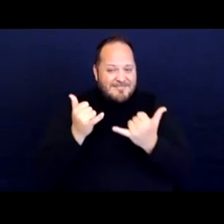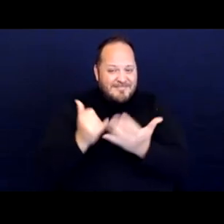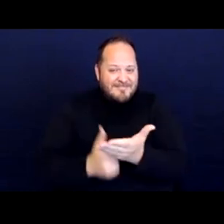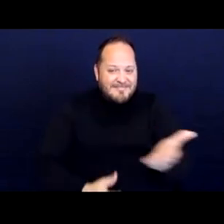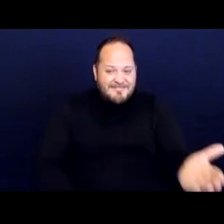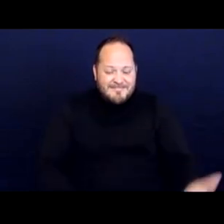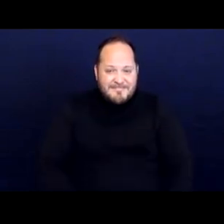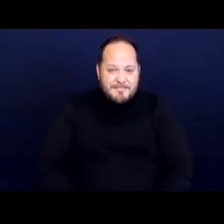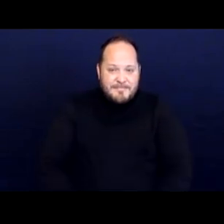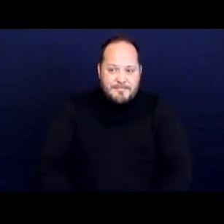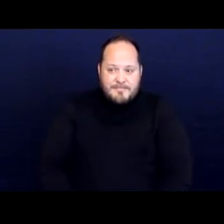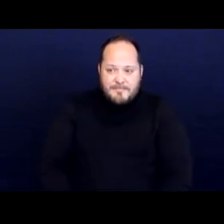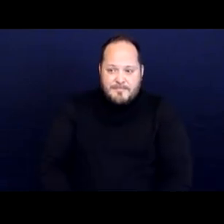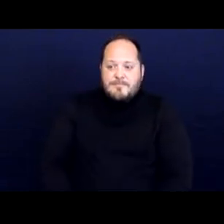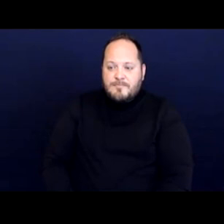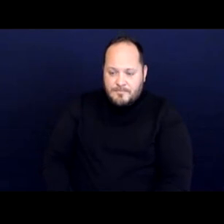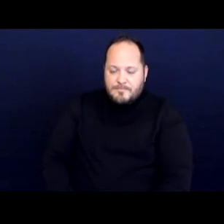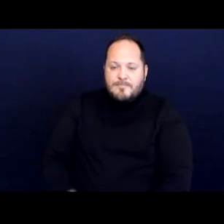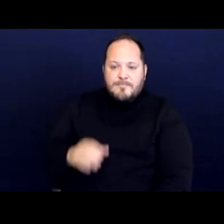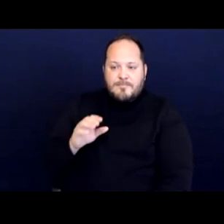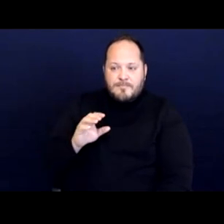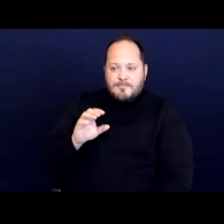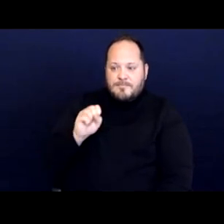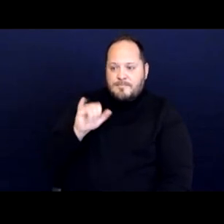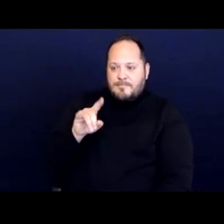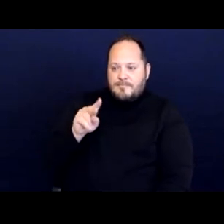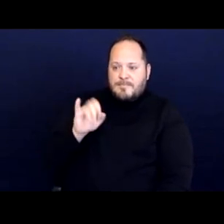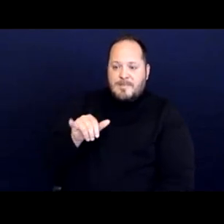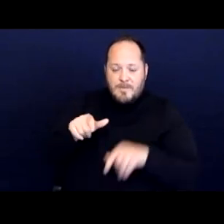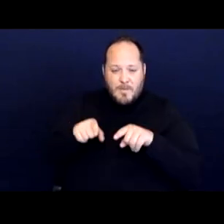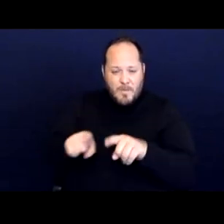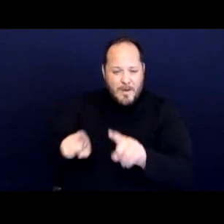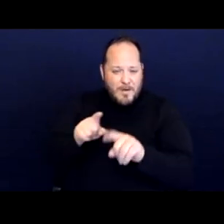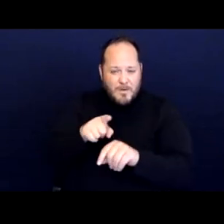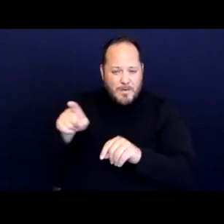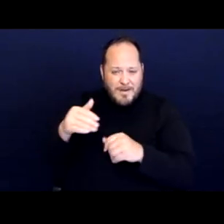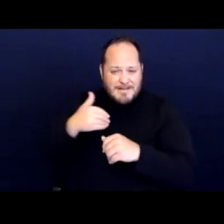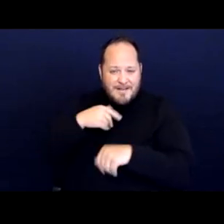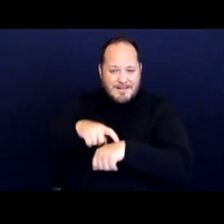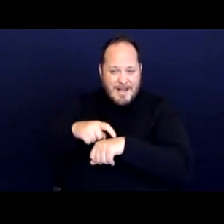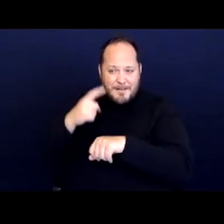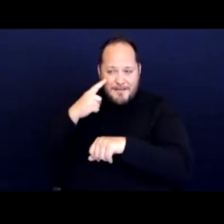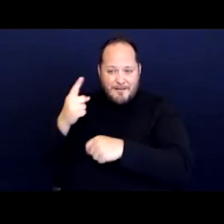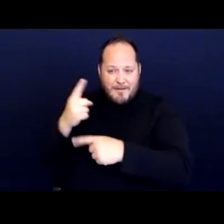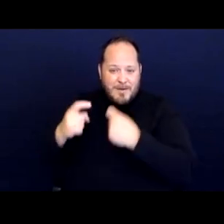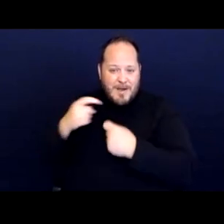[Sydney] And while people have time to do that, I just wanted to say thank you so much for joining us today.